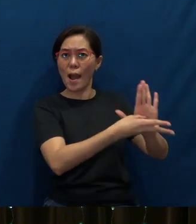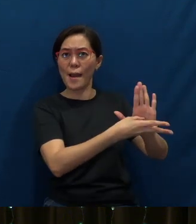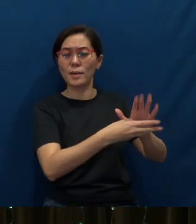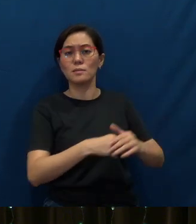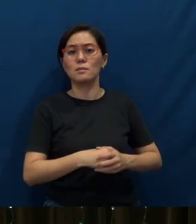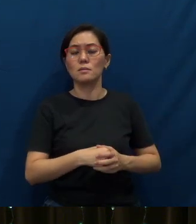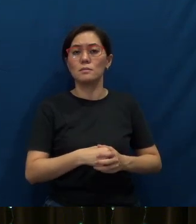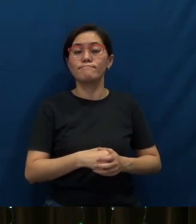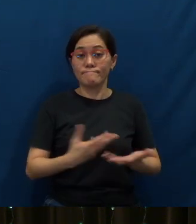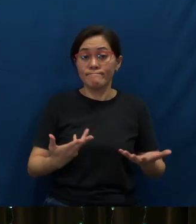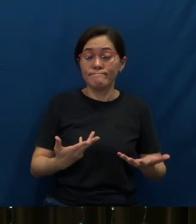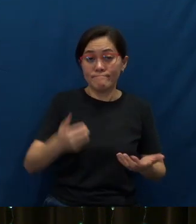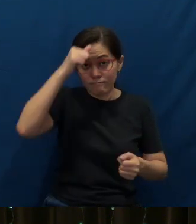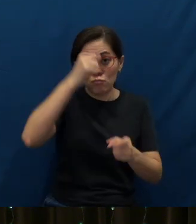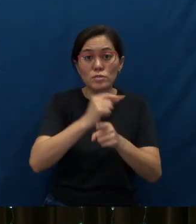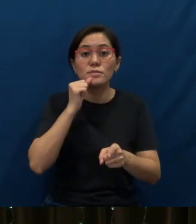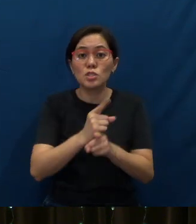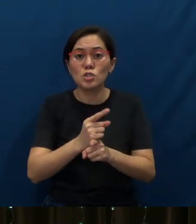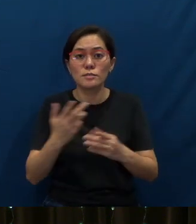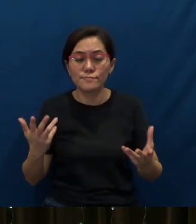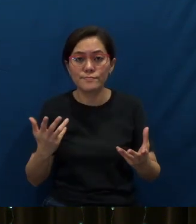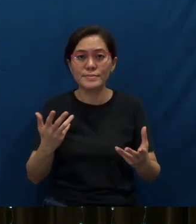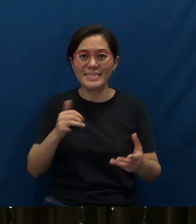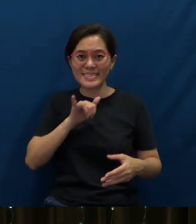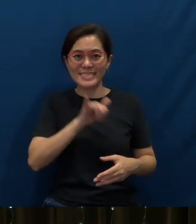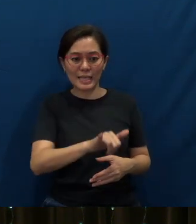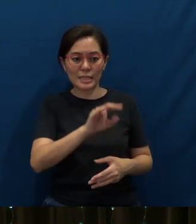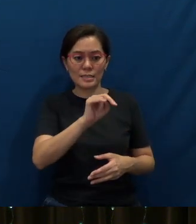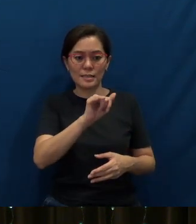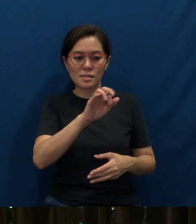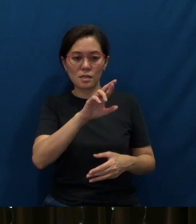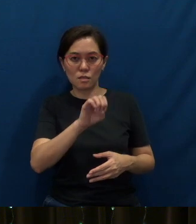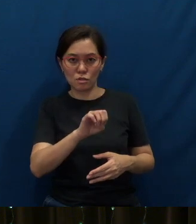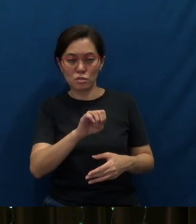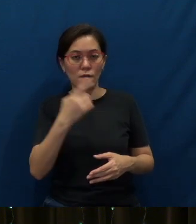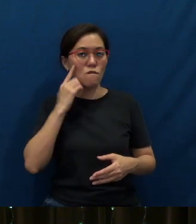That too, brothers and sisters, is the nature of our mission today -